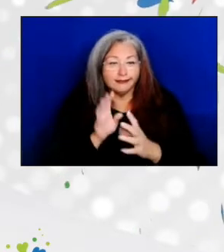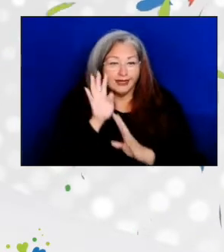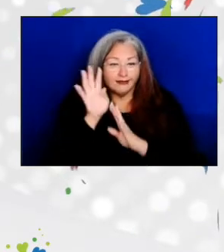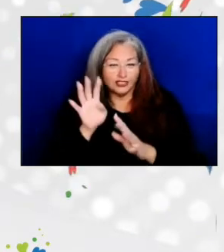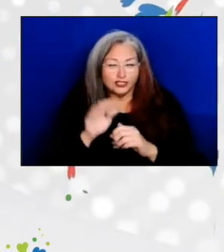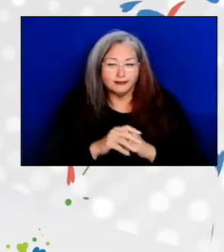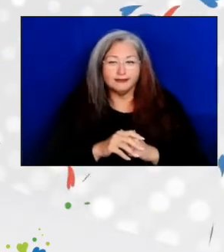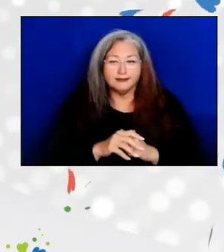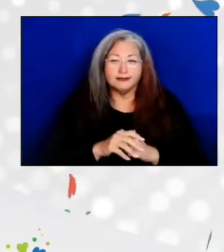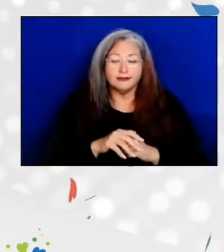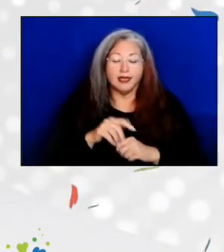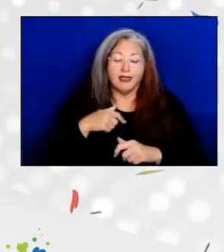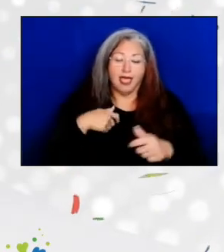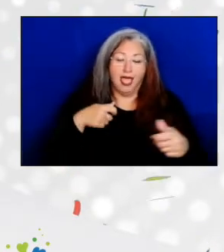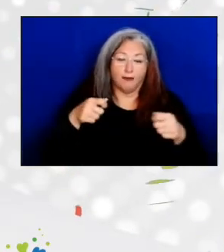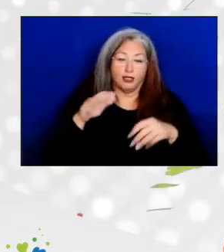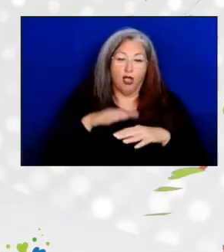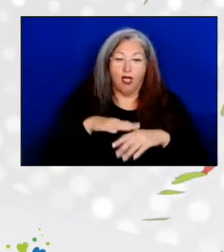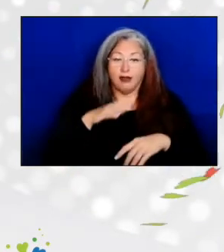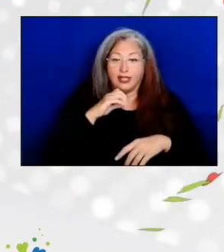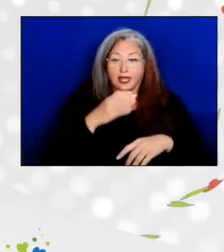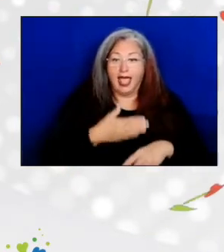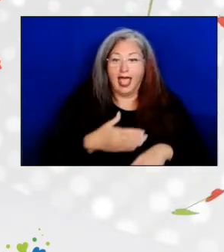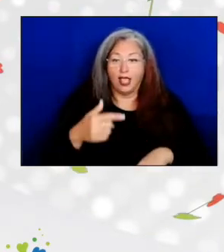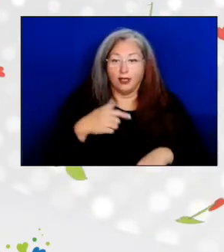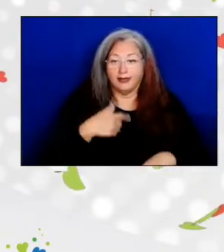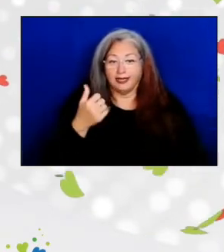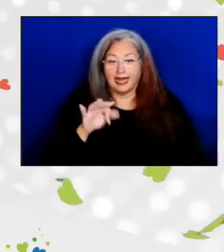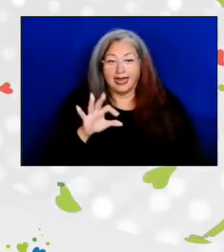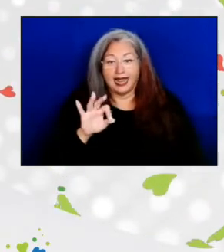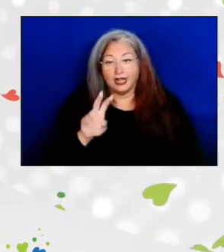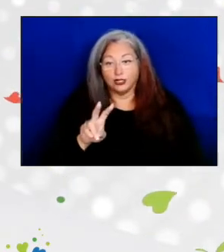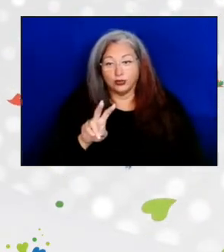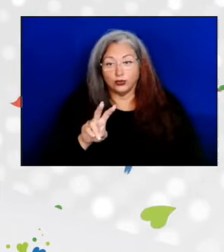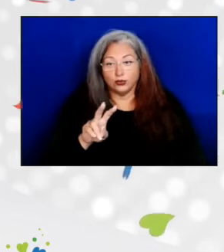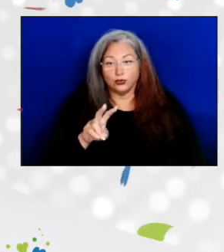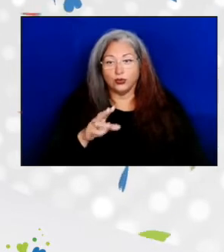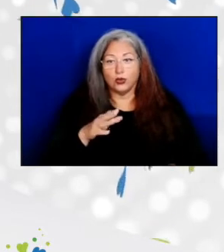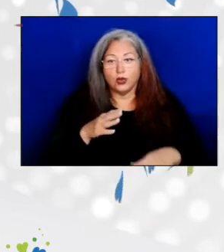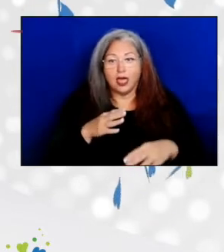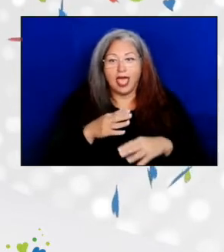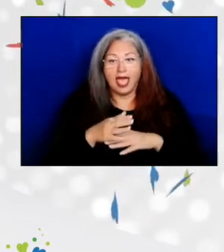The Administration on Aging hired me in 1992 after a state nutritionist in Ohio.